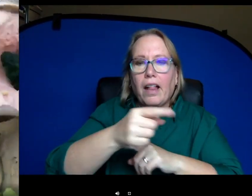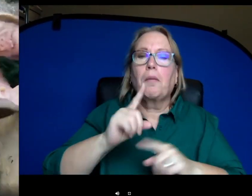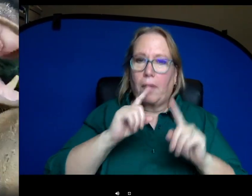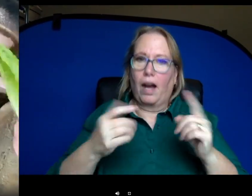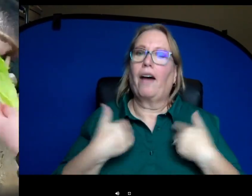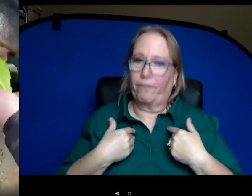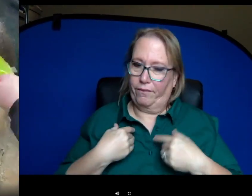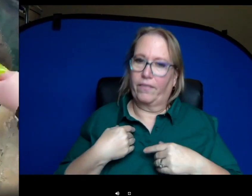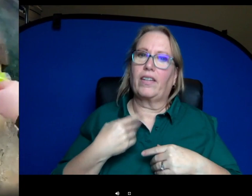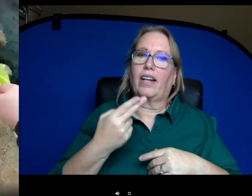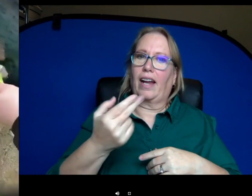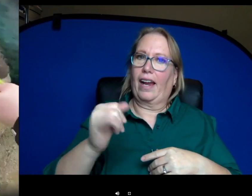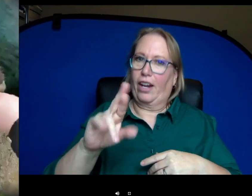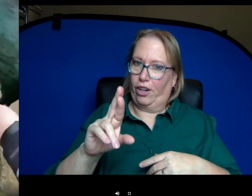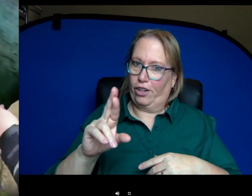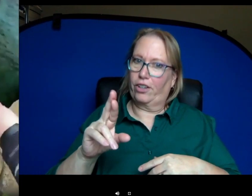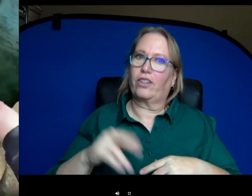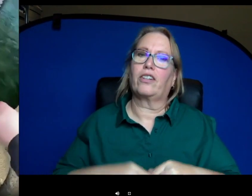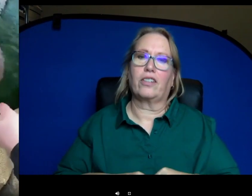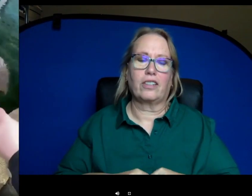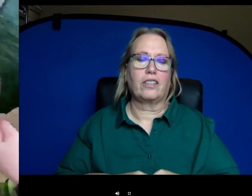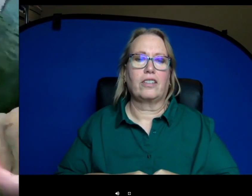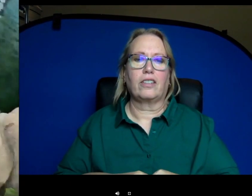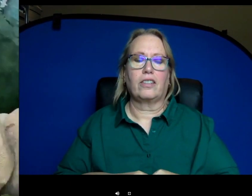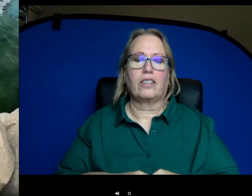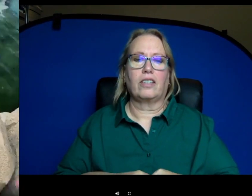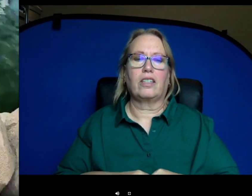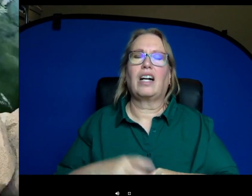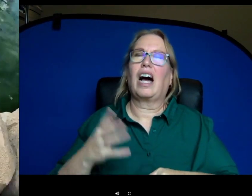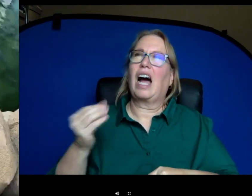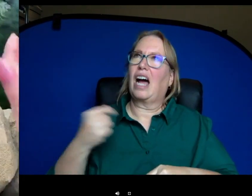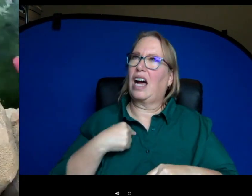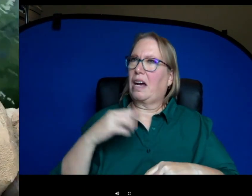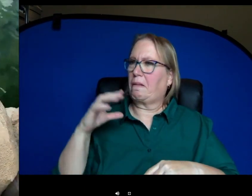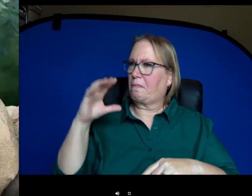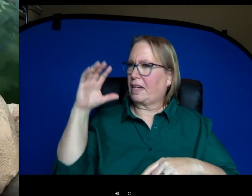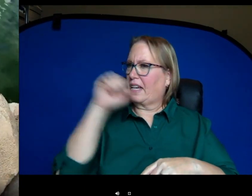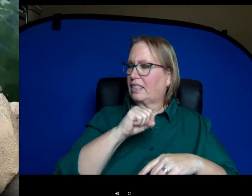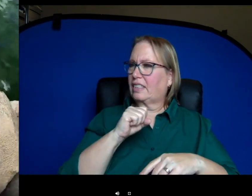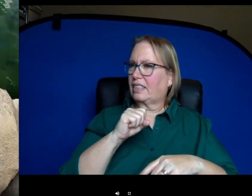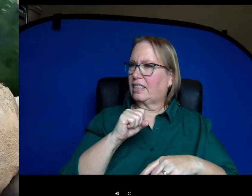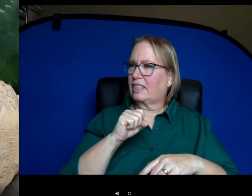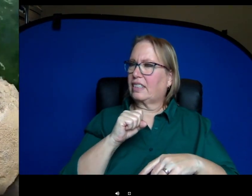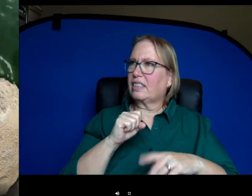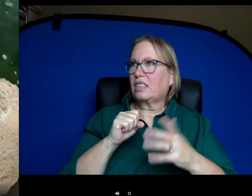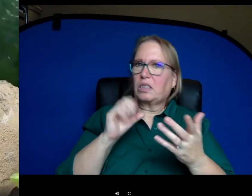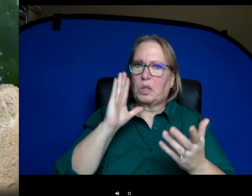wiry uh hair on their tail. And I'm guessing there that's to help them sense